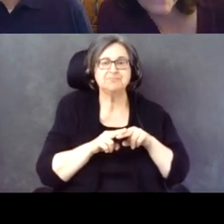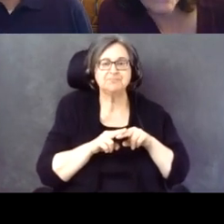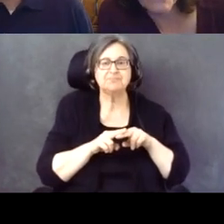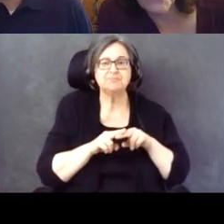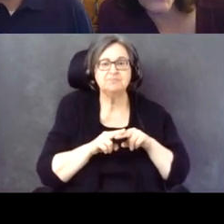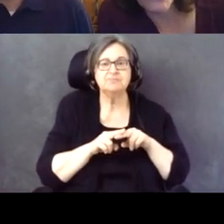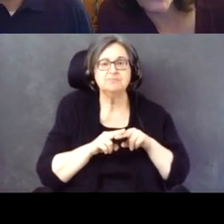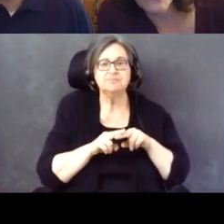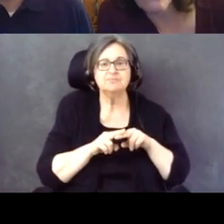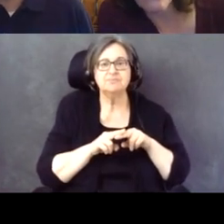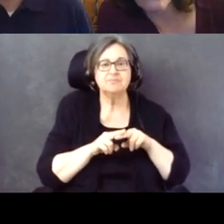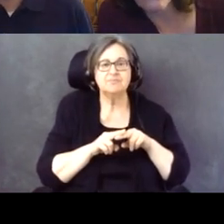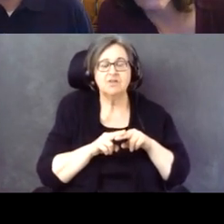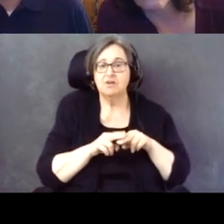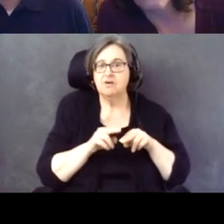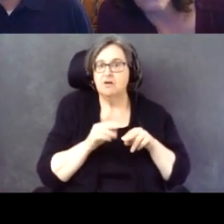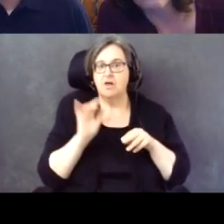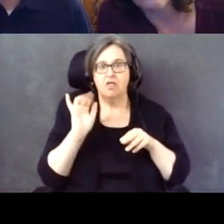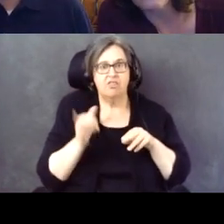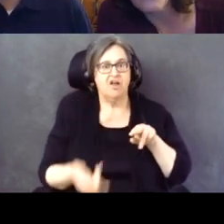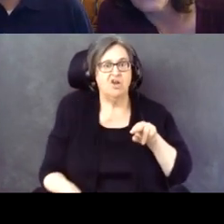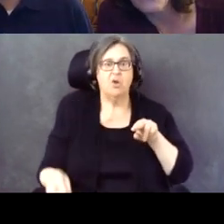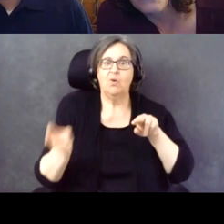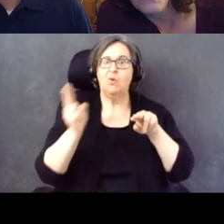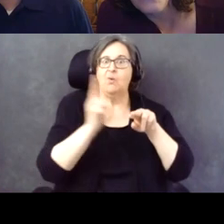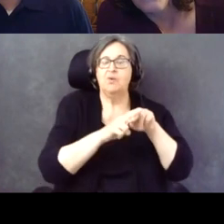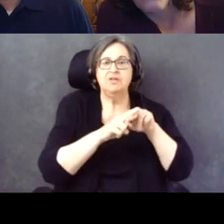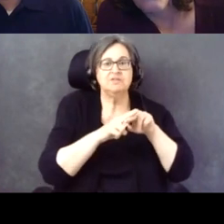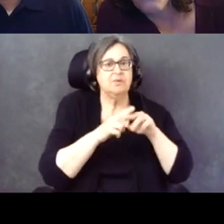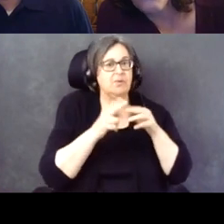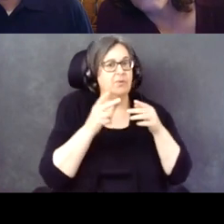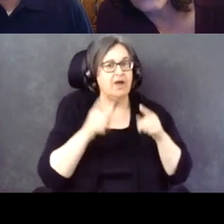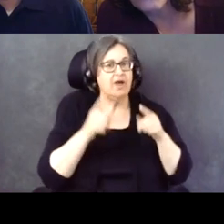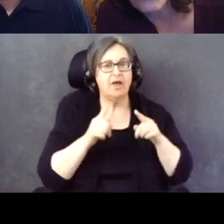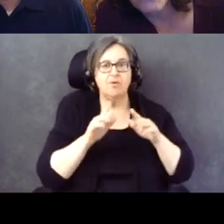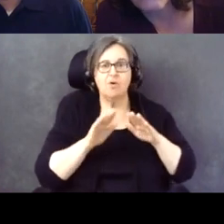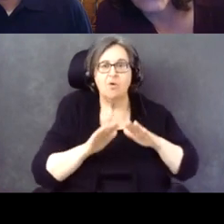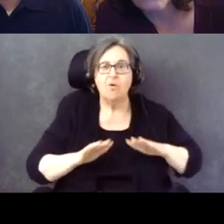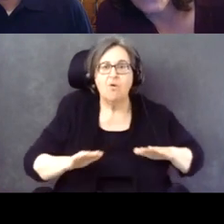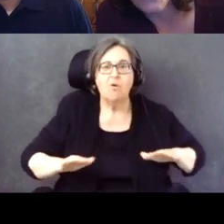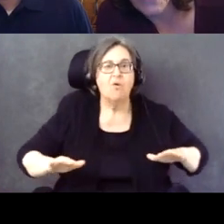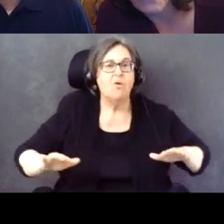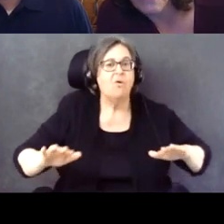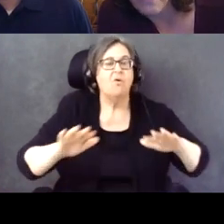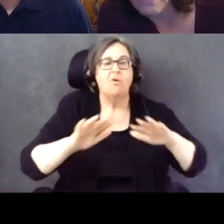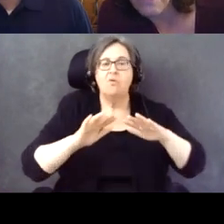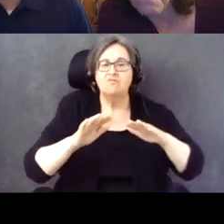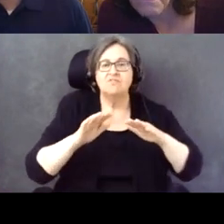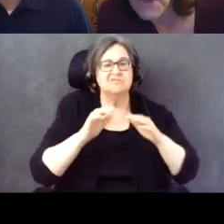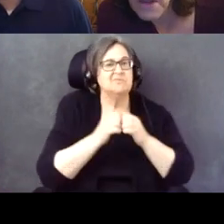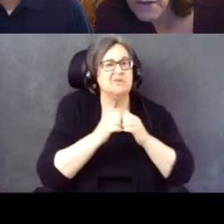And this surge in turn out occurred across all the major types of disabilities.